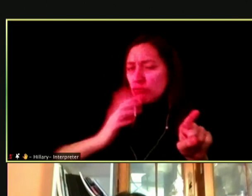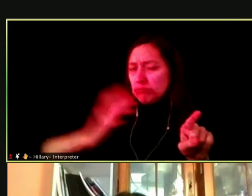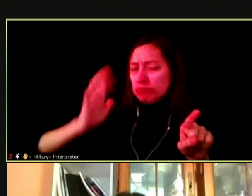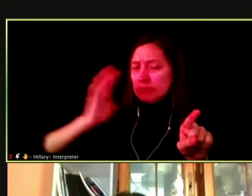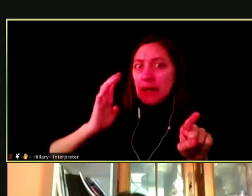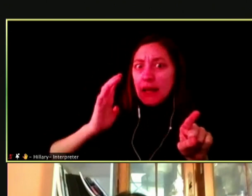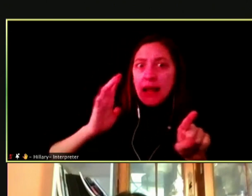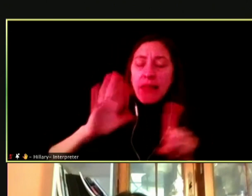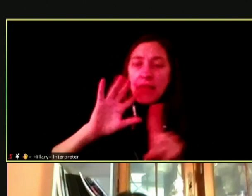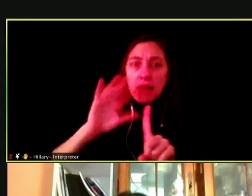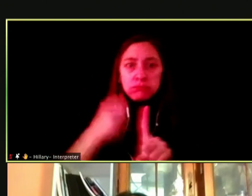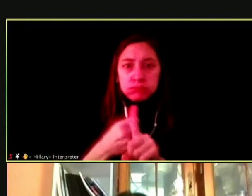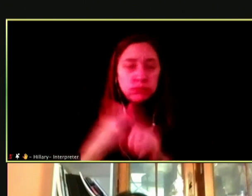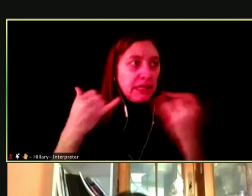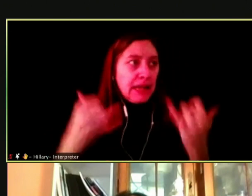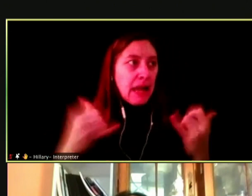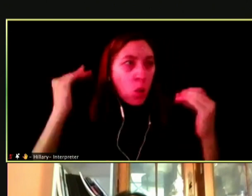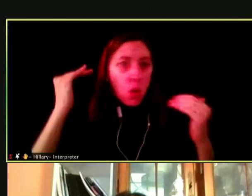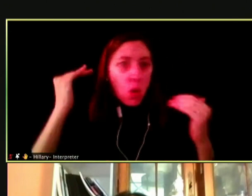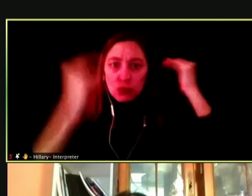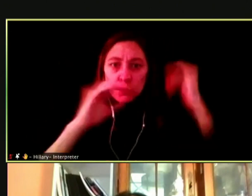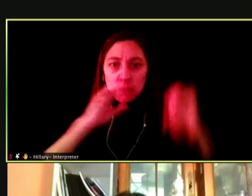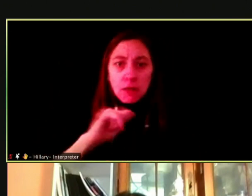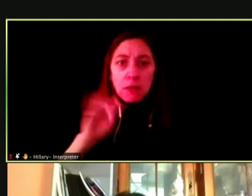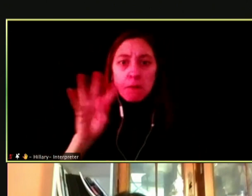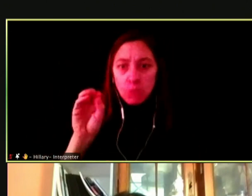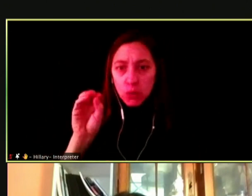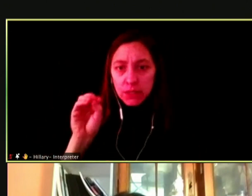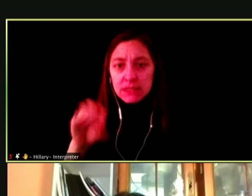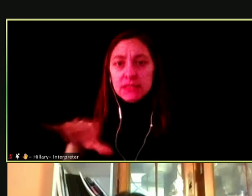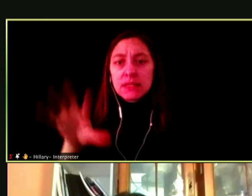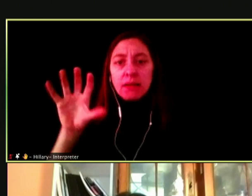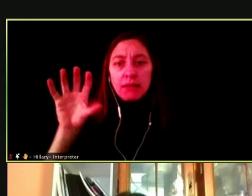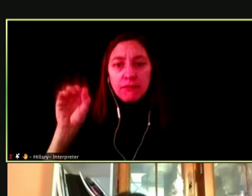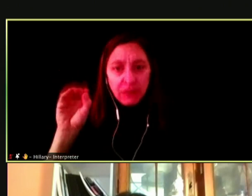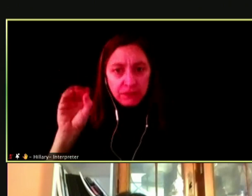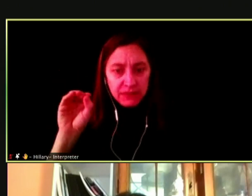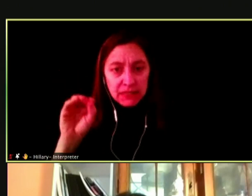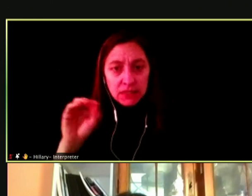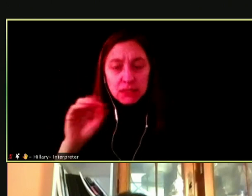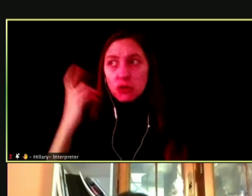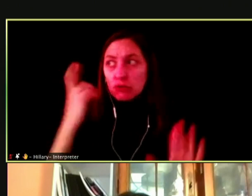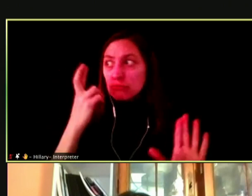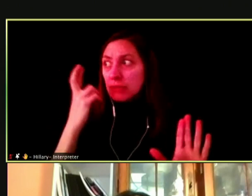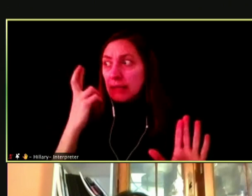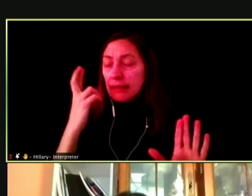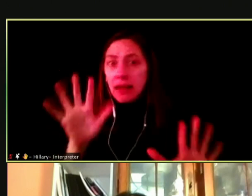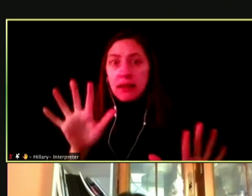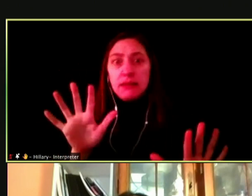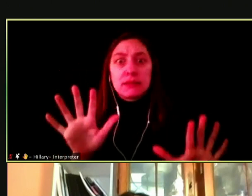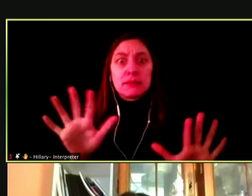HERE THEY ARE IN THEIR 40S, 50s AND ALL OF A SUDDEN THEY HAVE TO LEAVE THEIR FAMILIES,